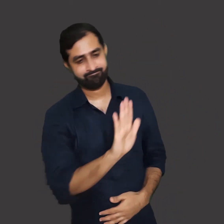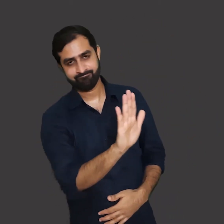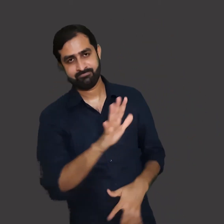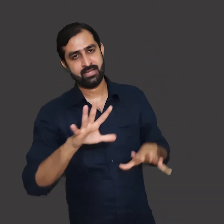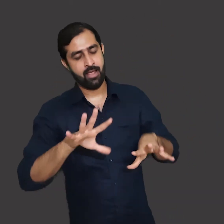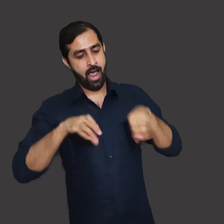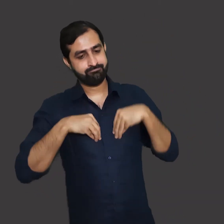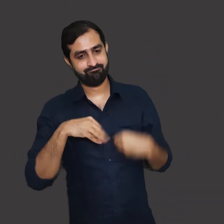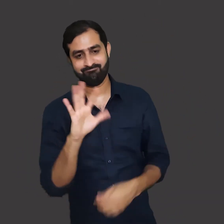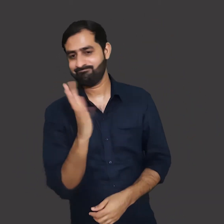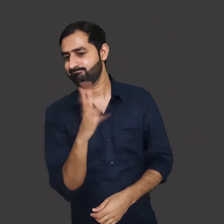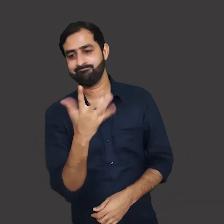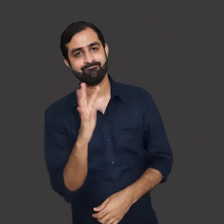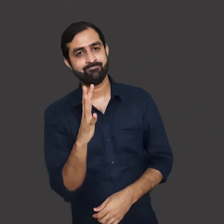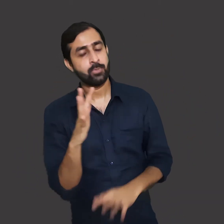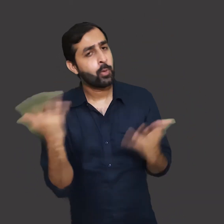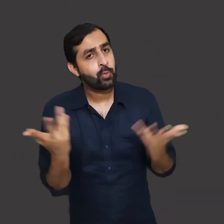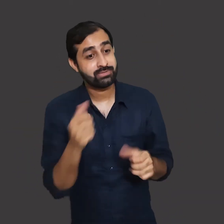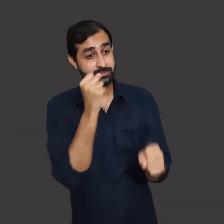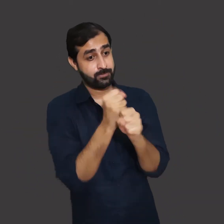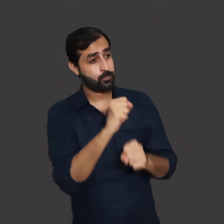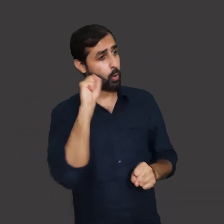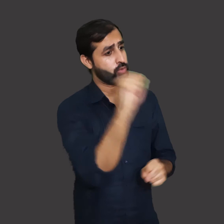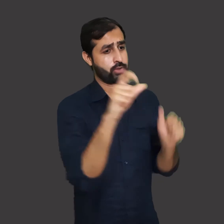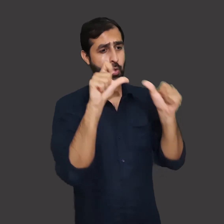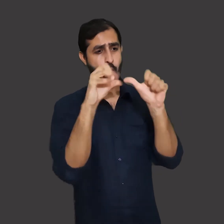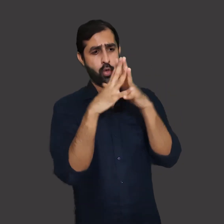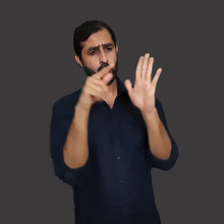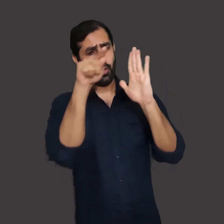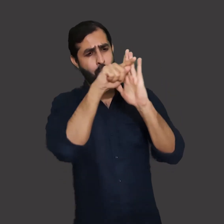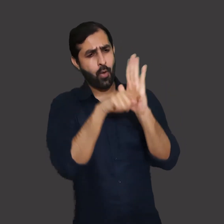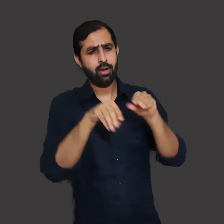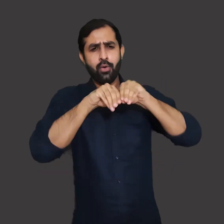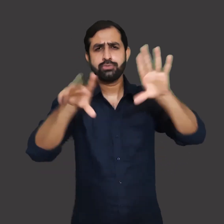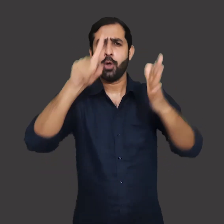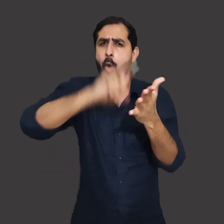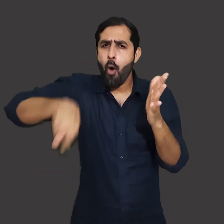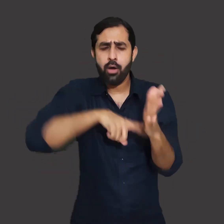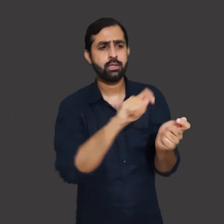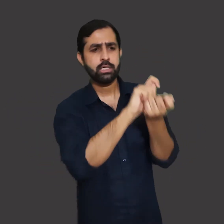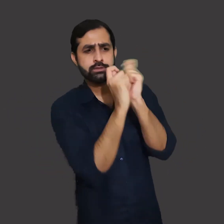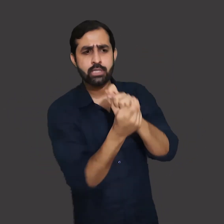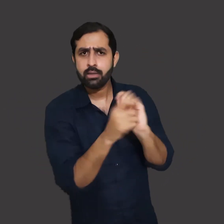but she will not accept the award because she was protesting against government policies.